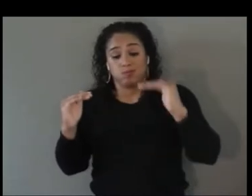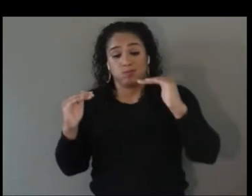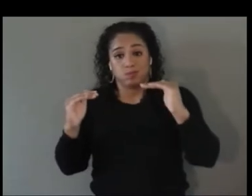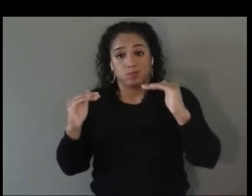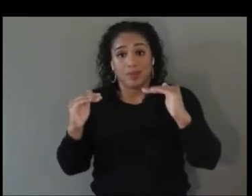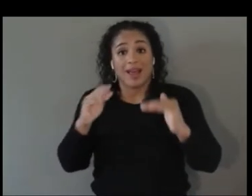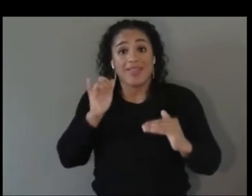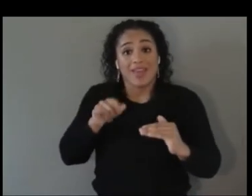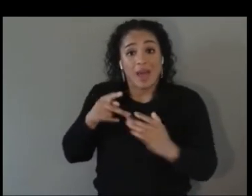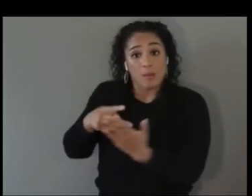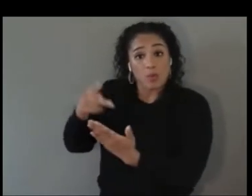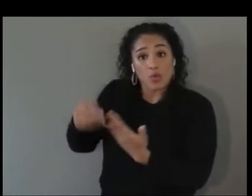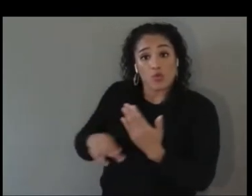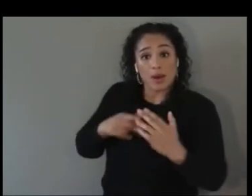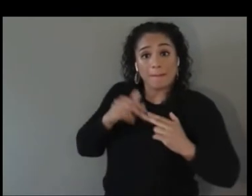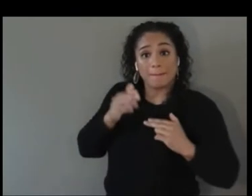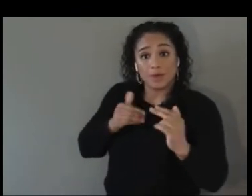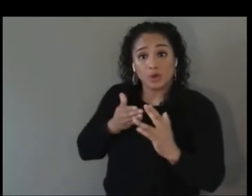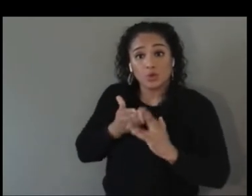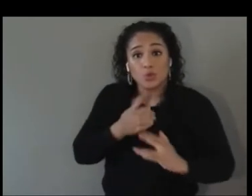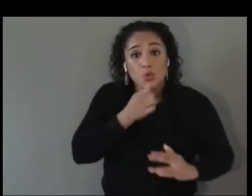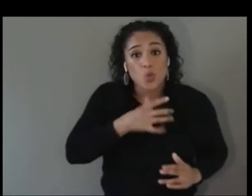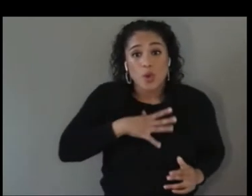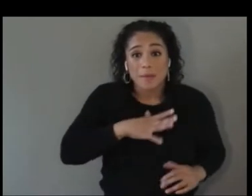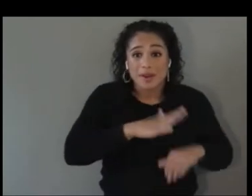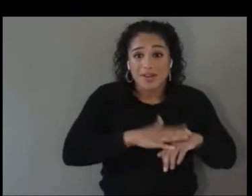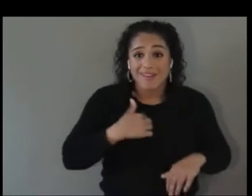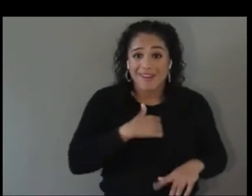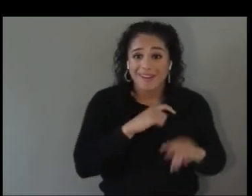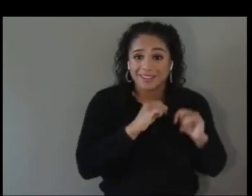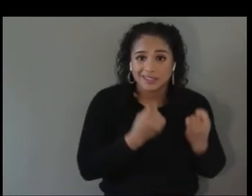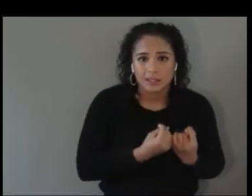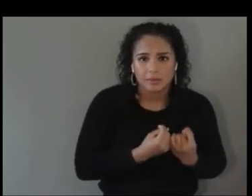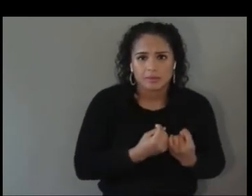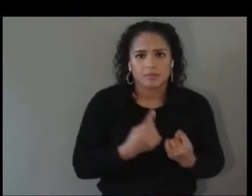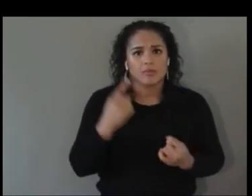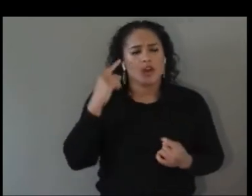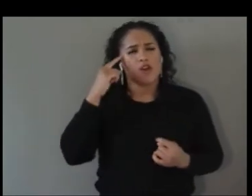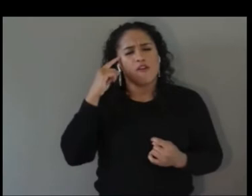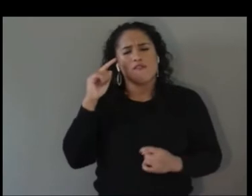For years I’ve been hearing how we could do so much better and I’ve been taking notes how me